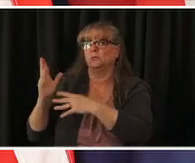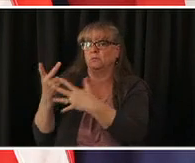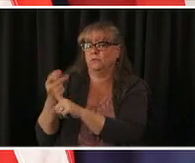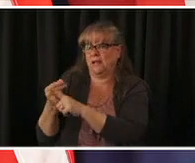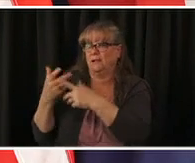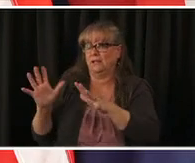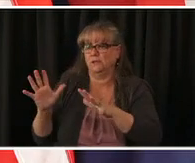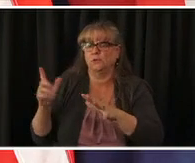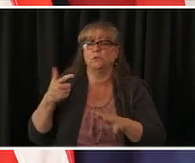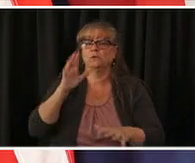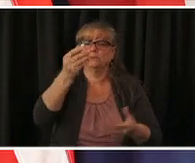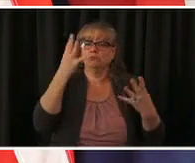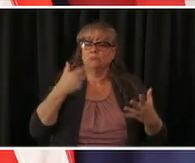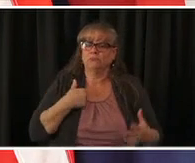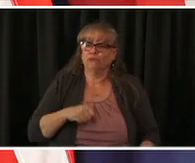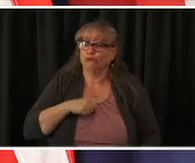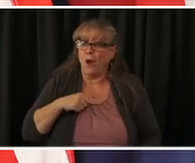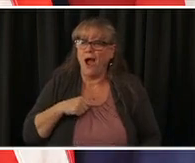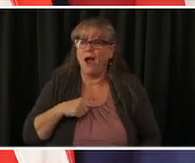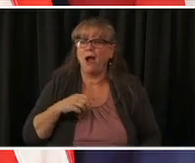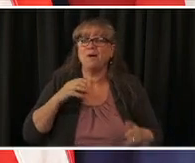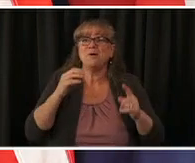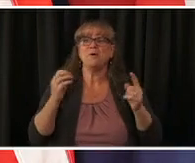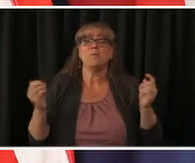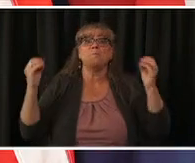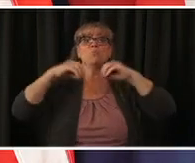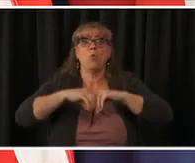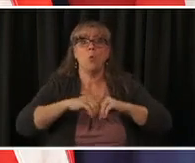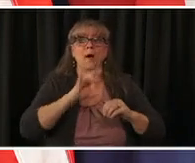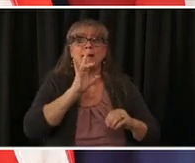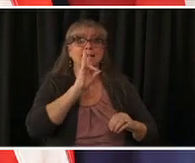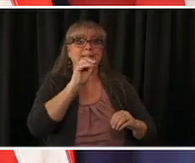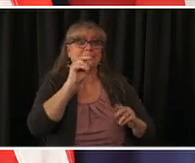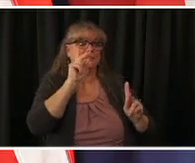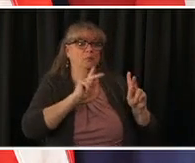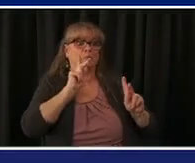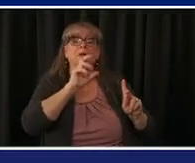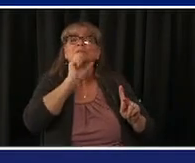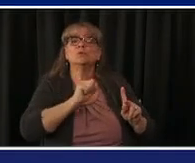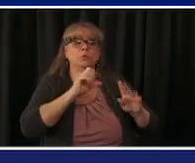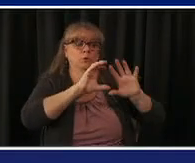come forward and been willing to be vaccinated we're at 79 of our most vulnerable groups so 79